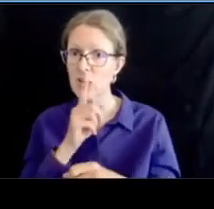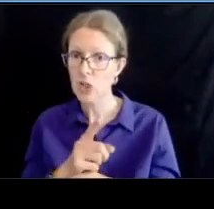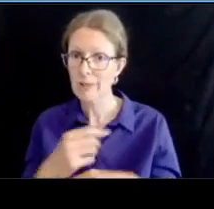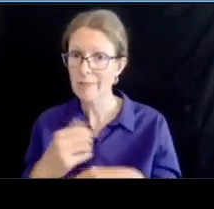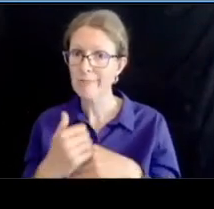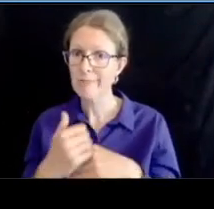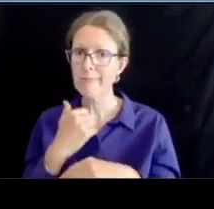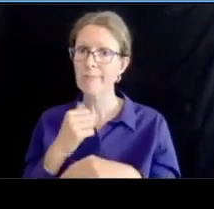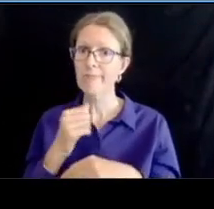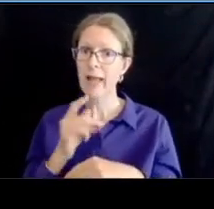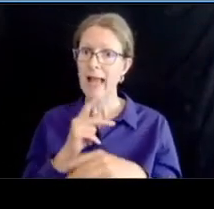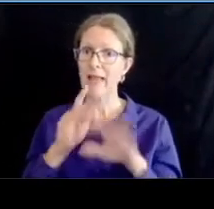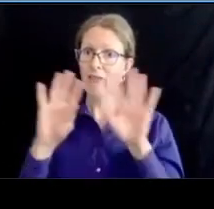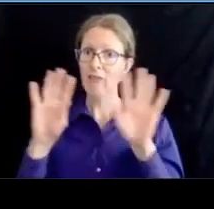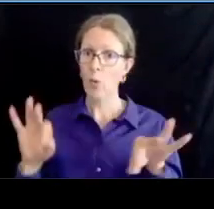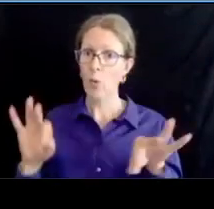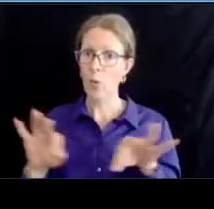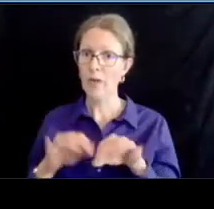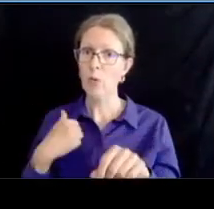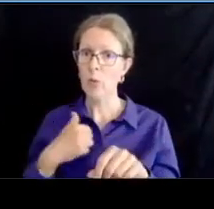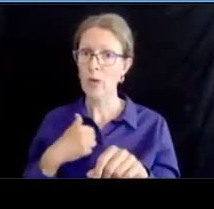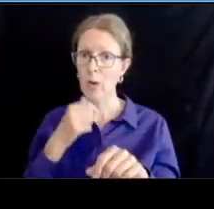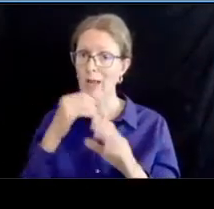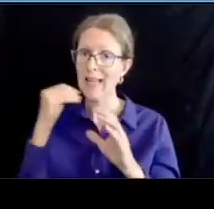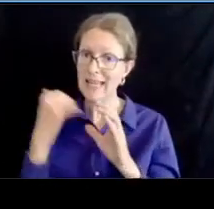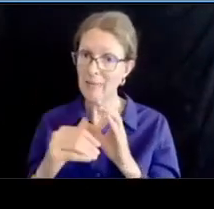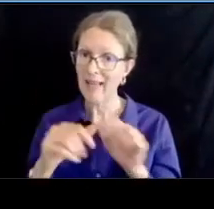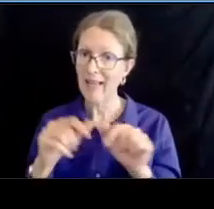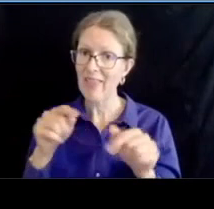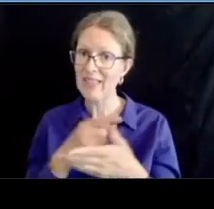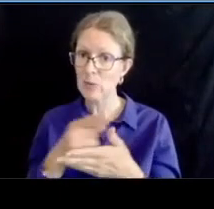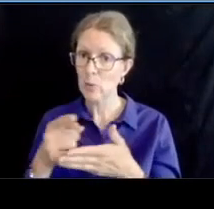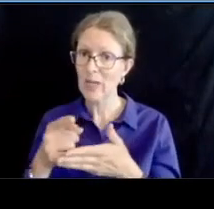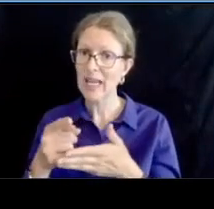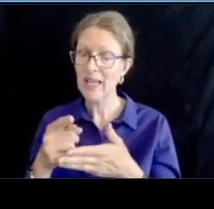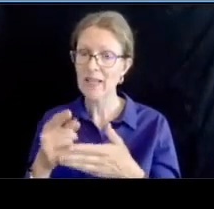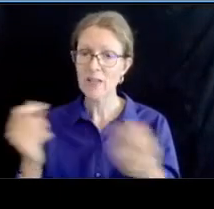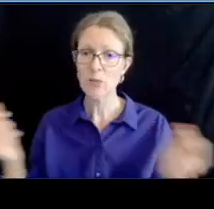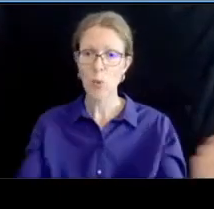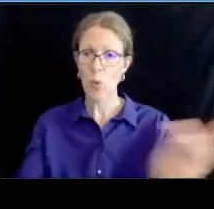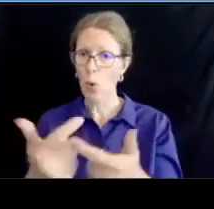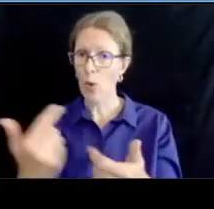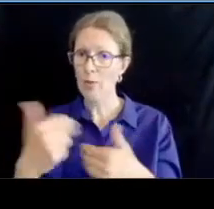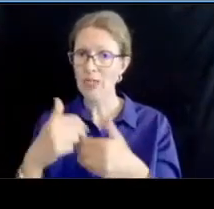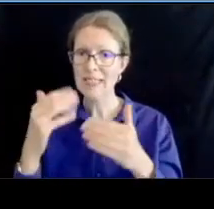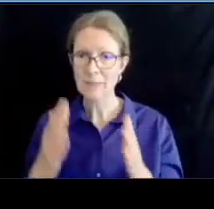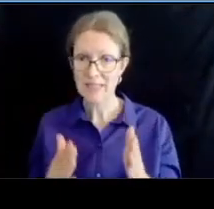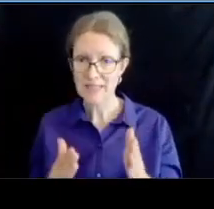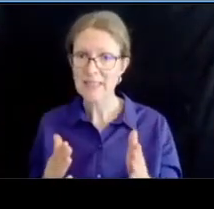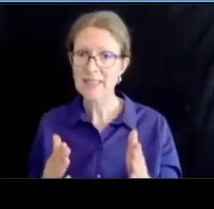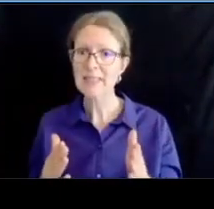webinar here as well and it has also been placed on the link into the chat as well for you um